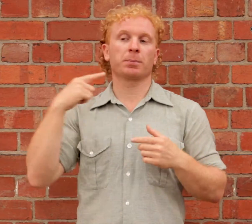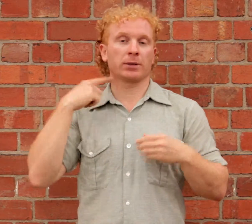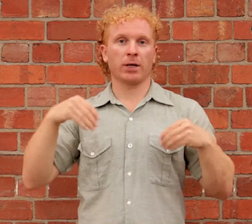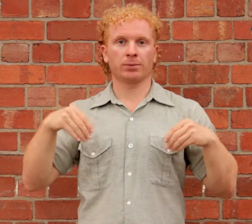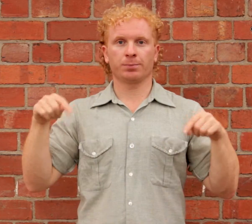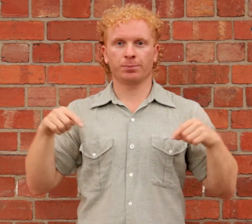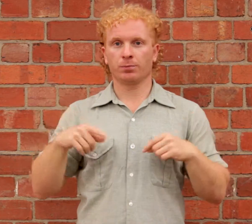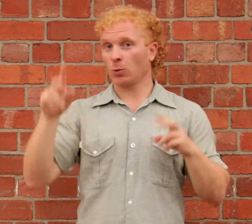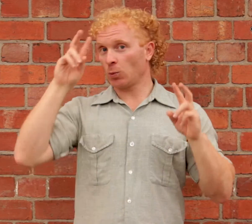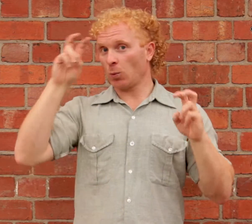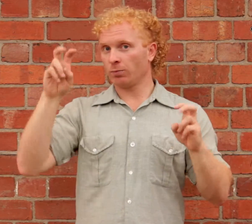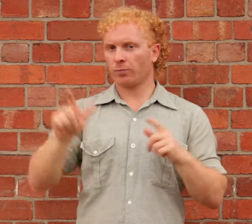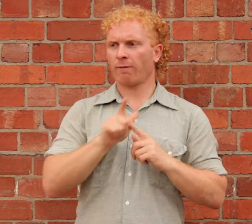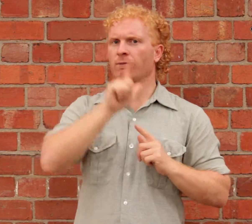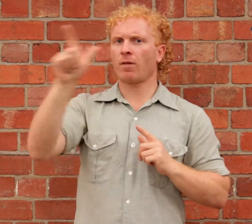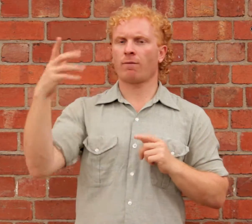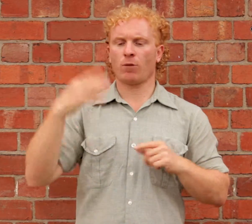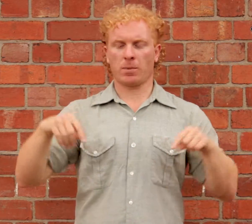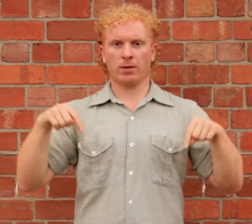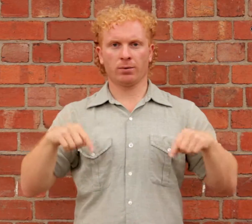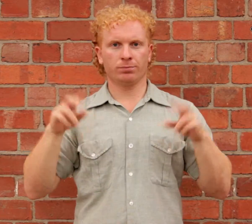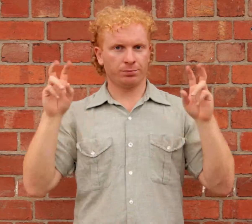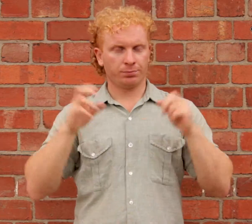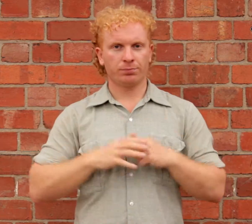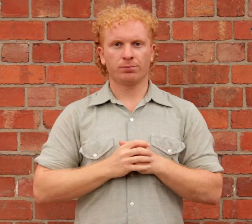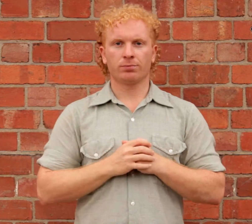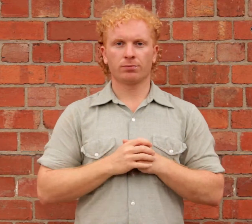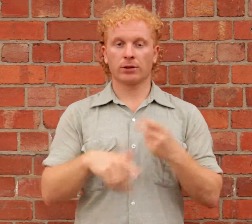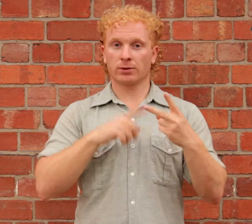at the Meat Market, called 'Far From Here'.